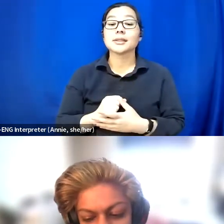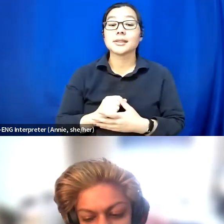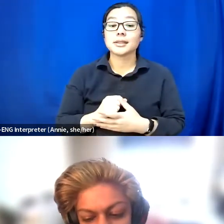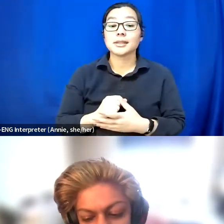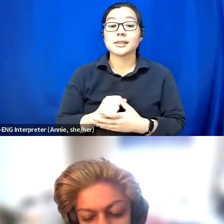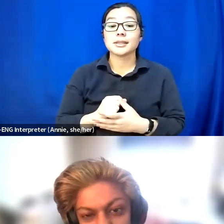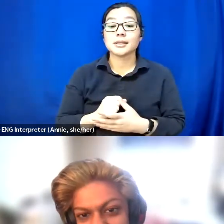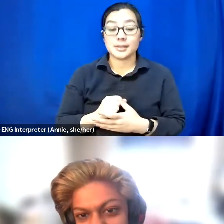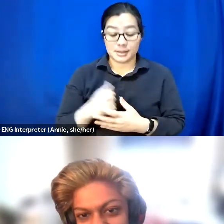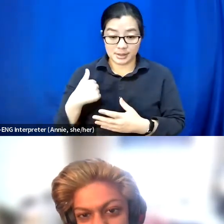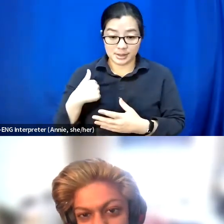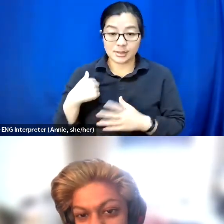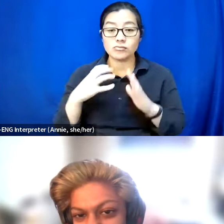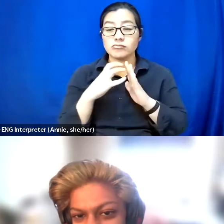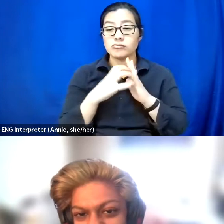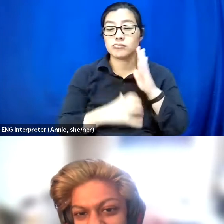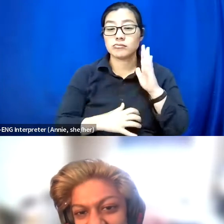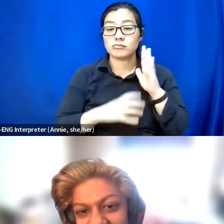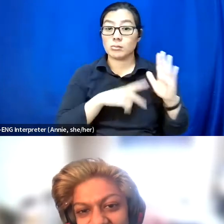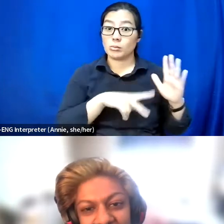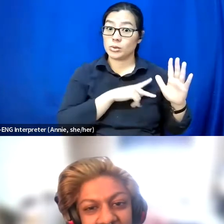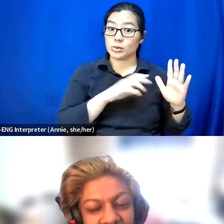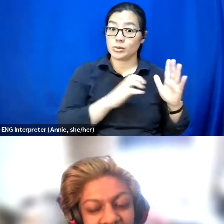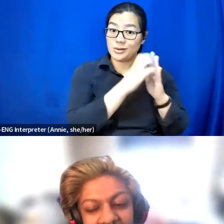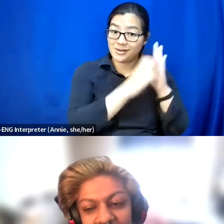I write personal essays.